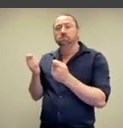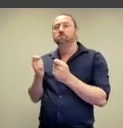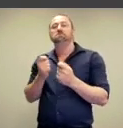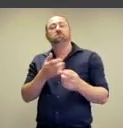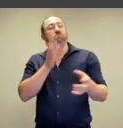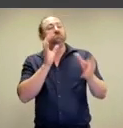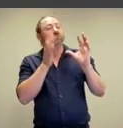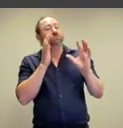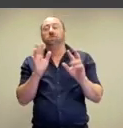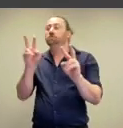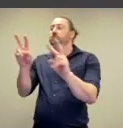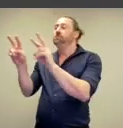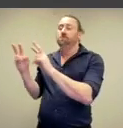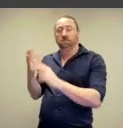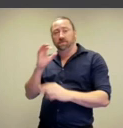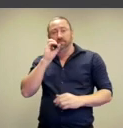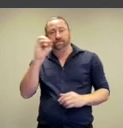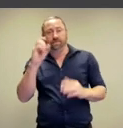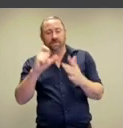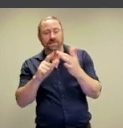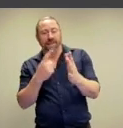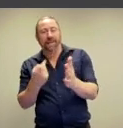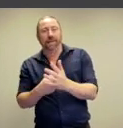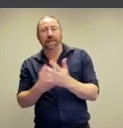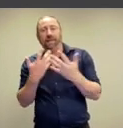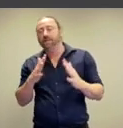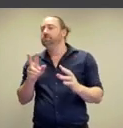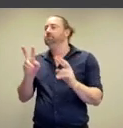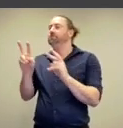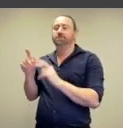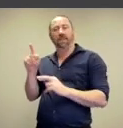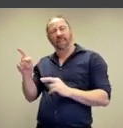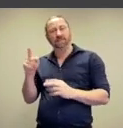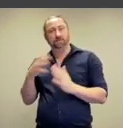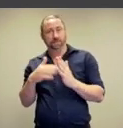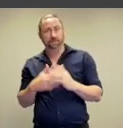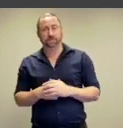among friends after a few drinks and cigars.